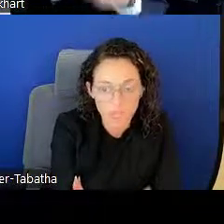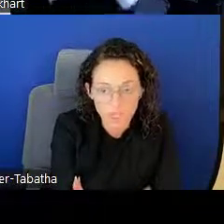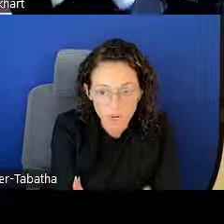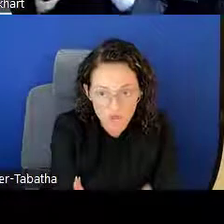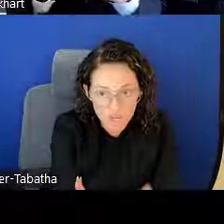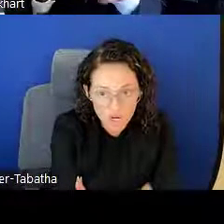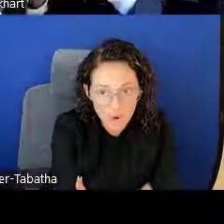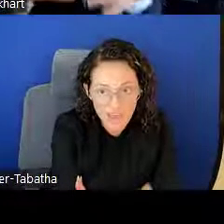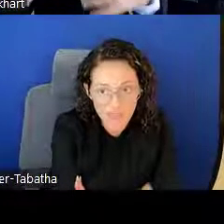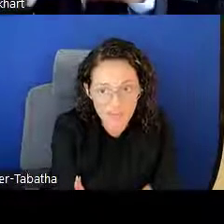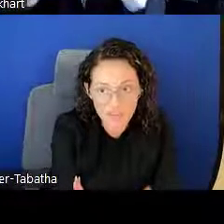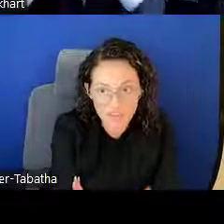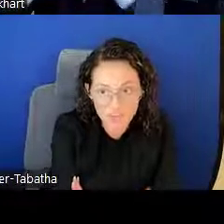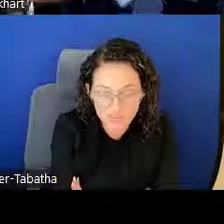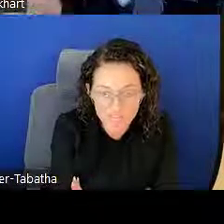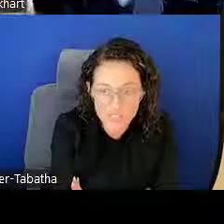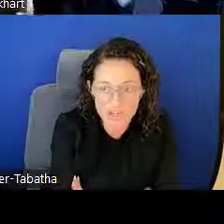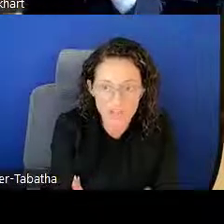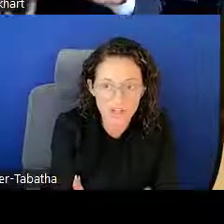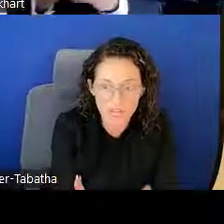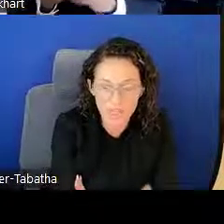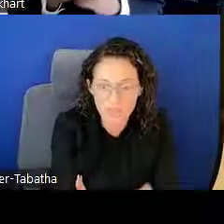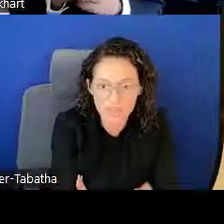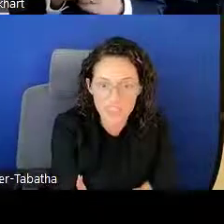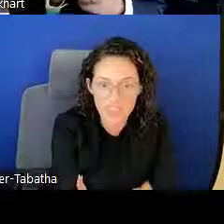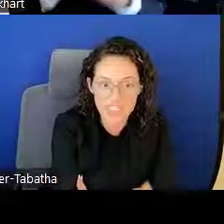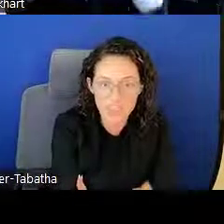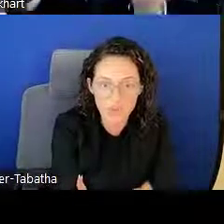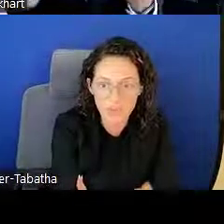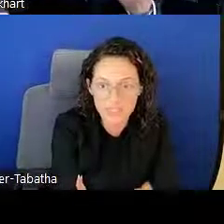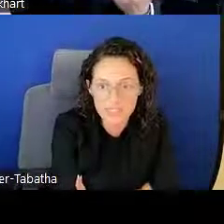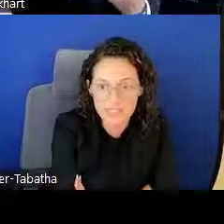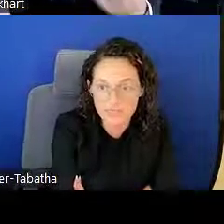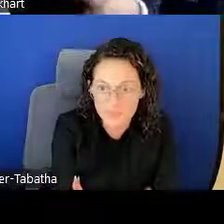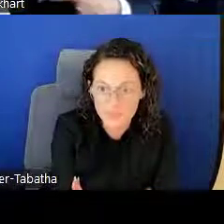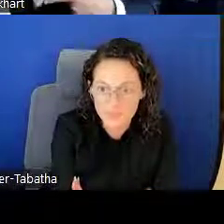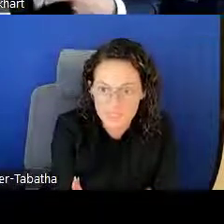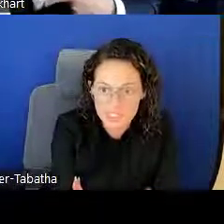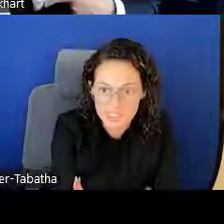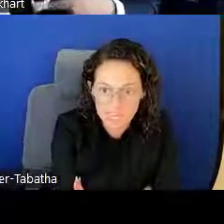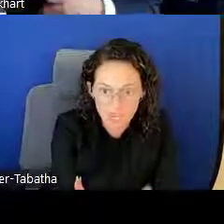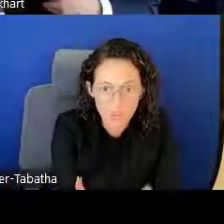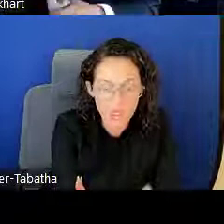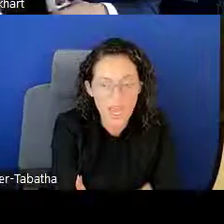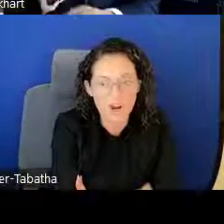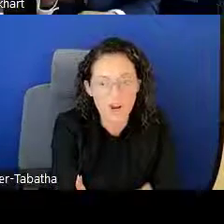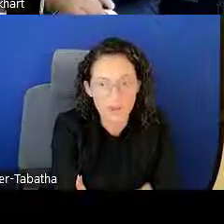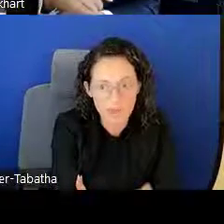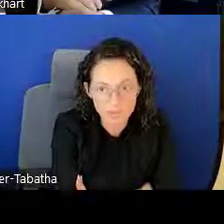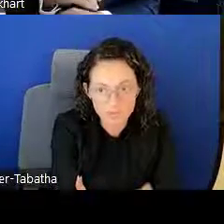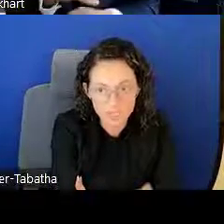We also have a few events that are coming up within the next few months. Today we had our webinar.